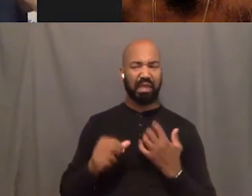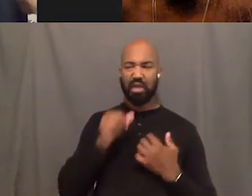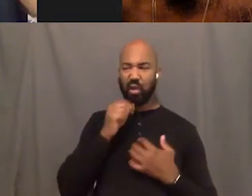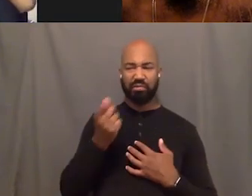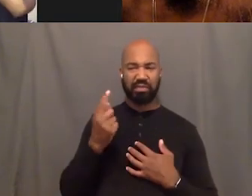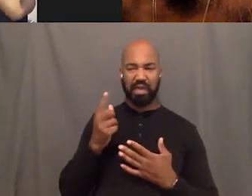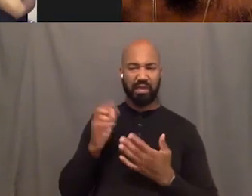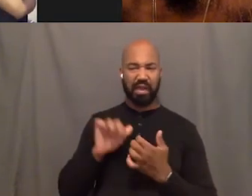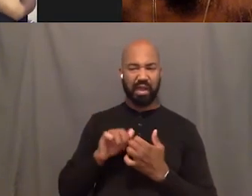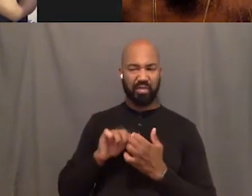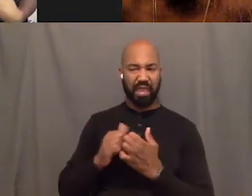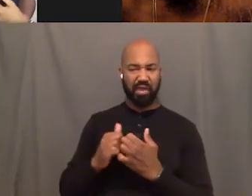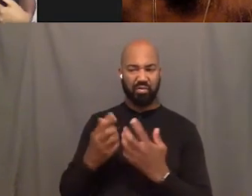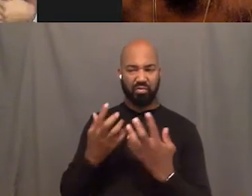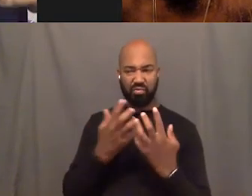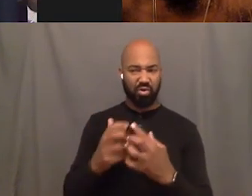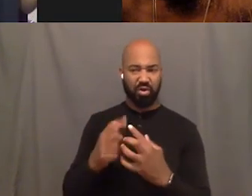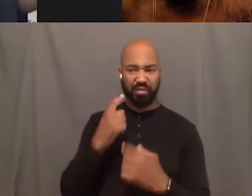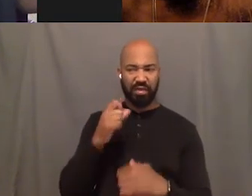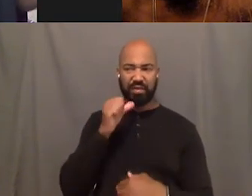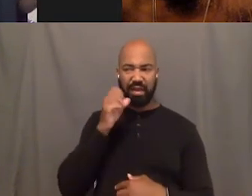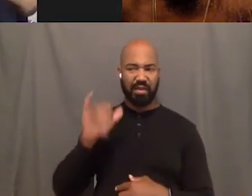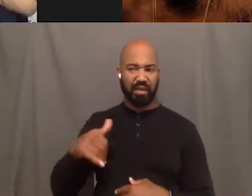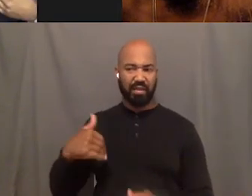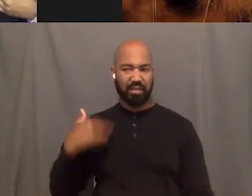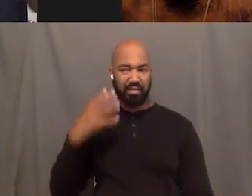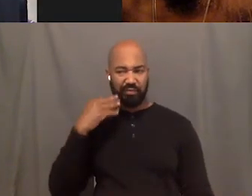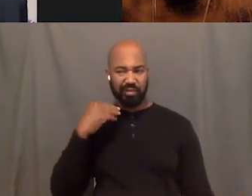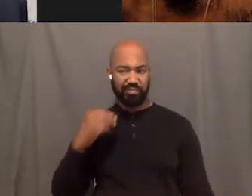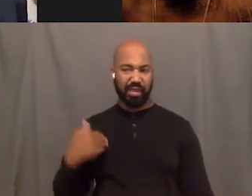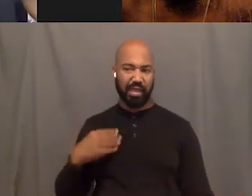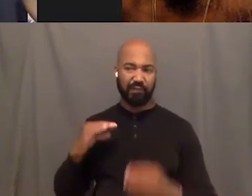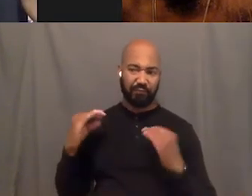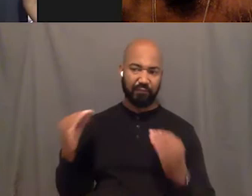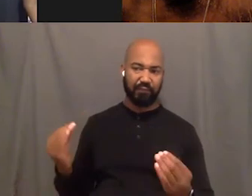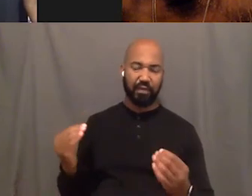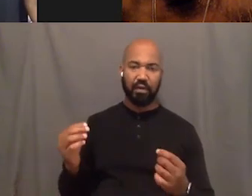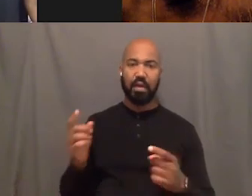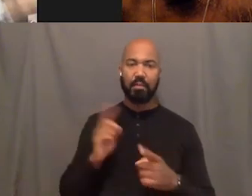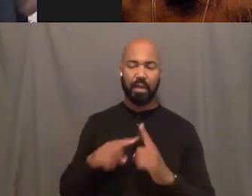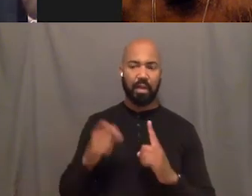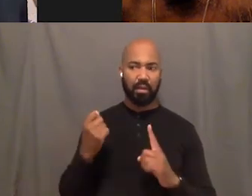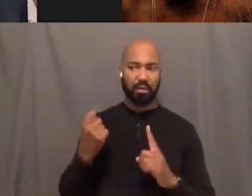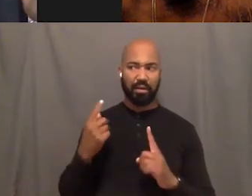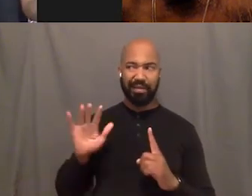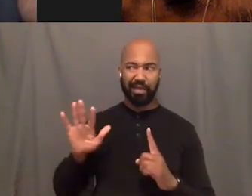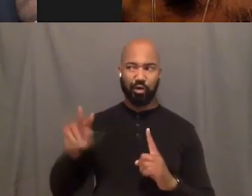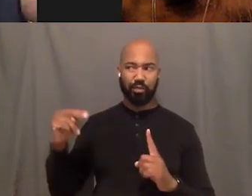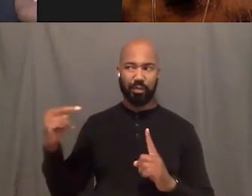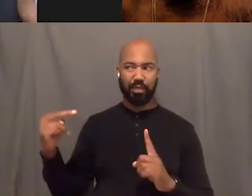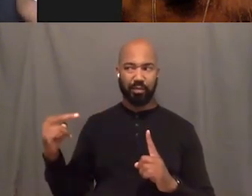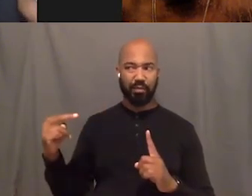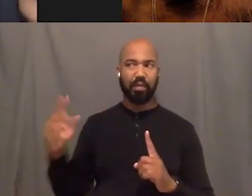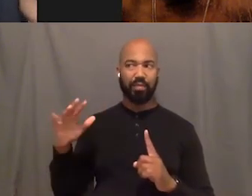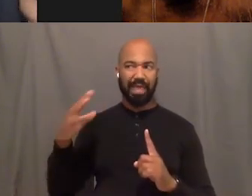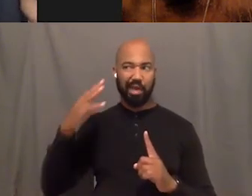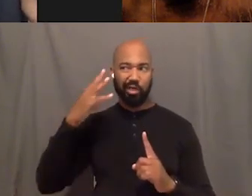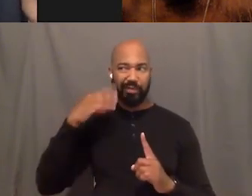because I haven't had that experience but I also have to look at this is someone else's experience. This is their lot, lived experience.